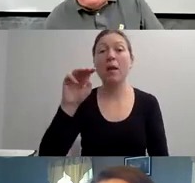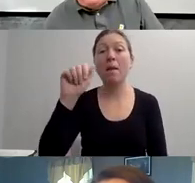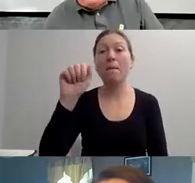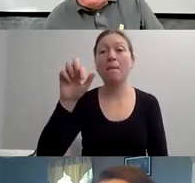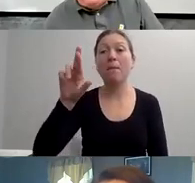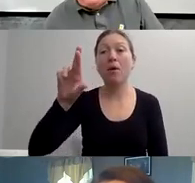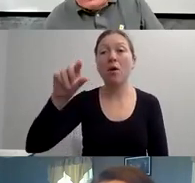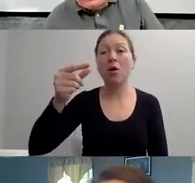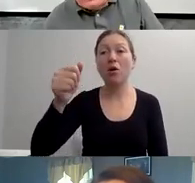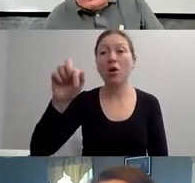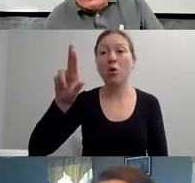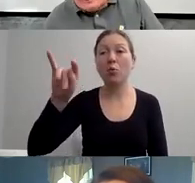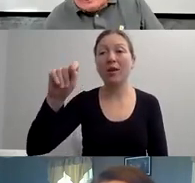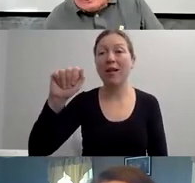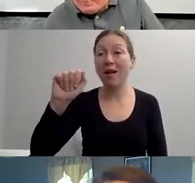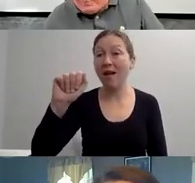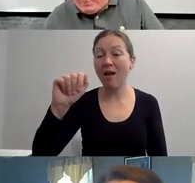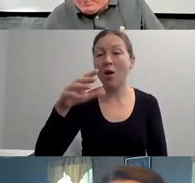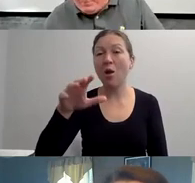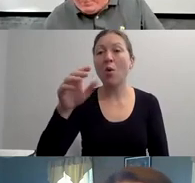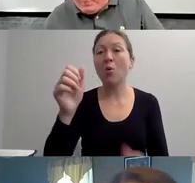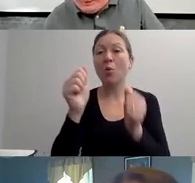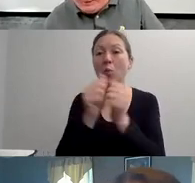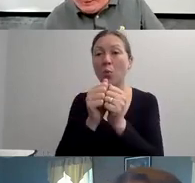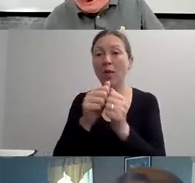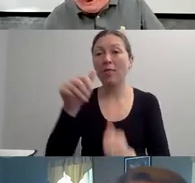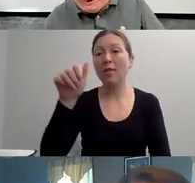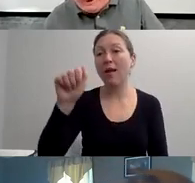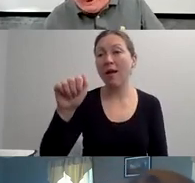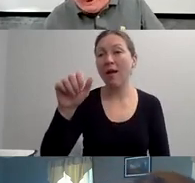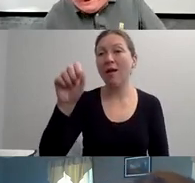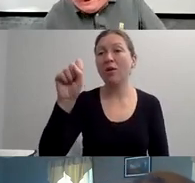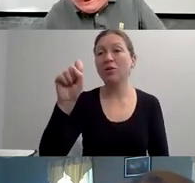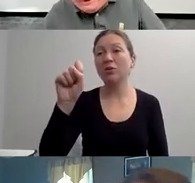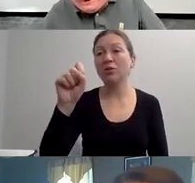THEY INCORPORATE THE PERCEPTION OF THE DISABILITY INTO THEMSELVES."